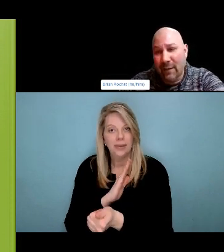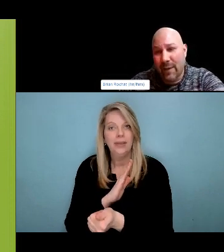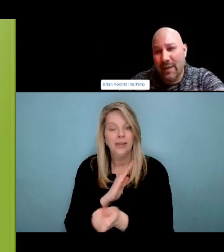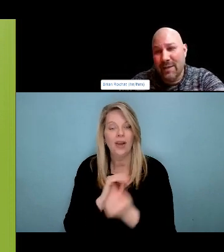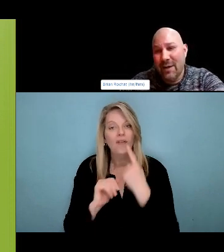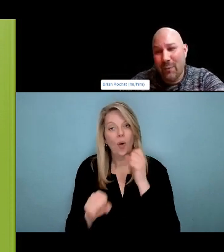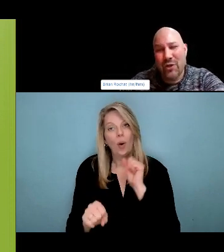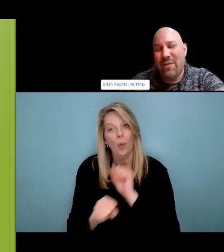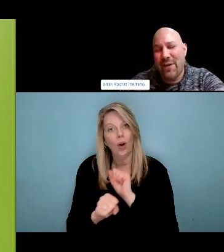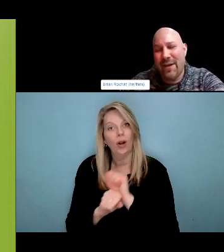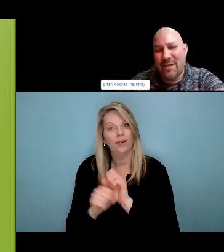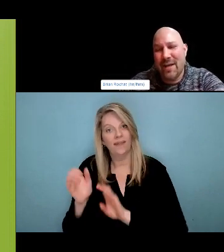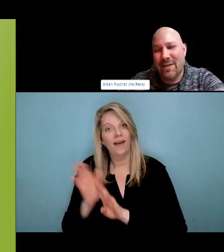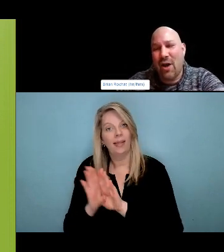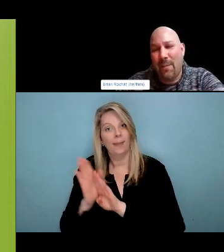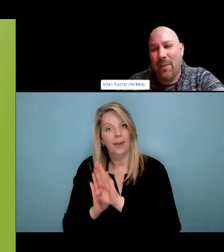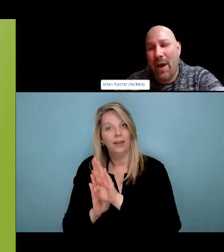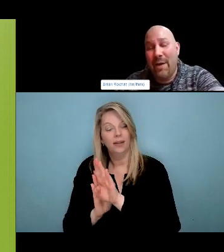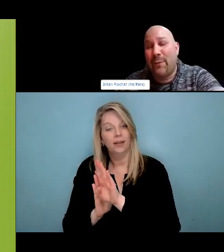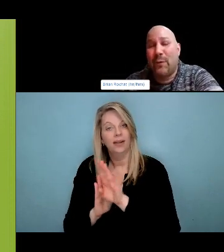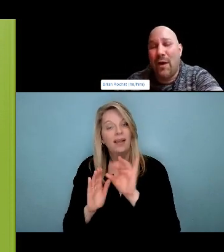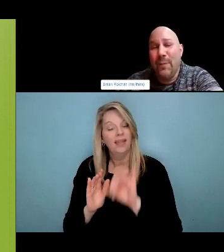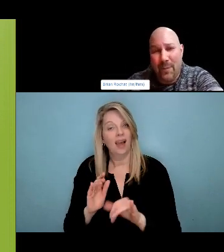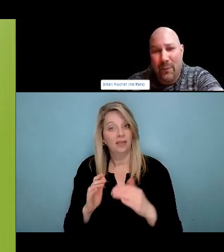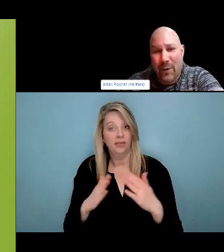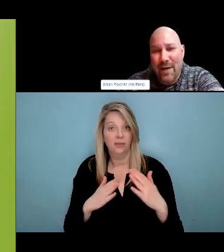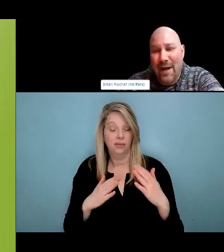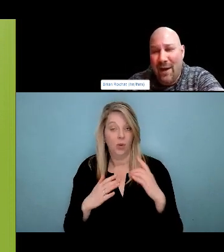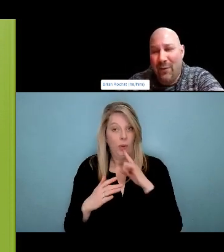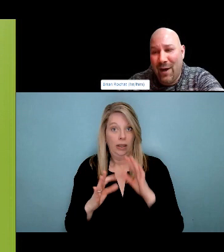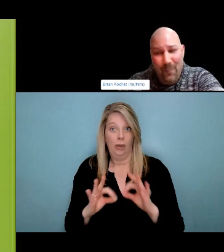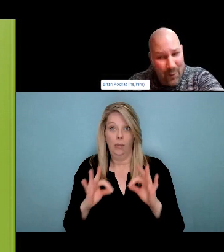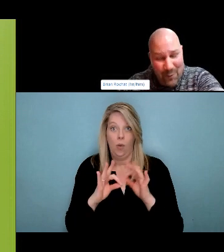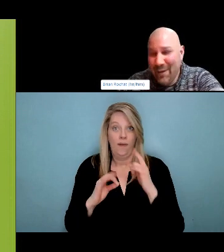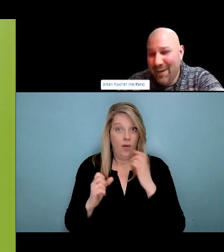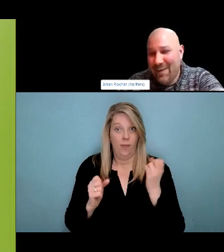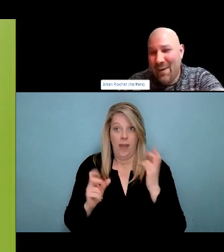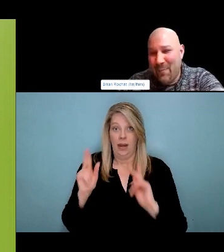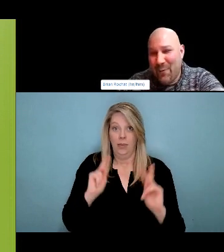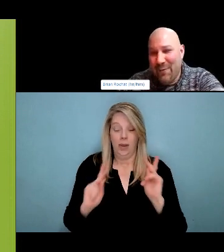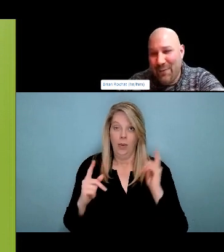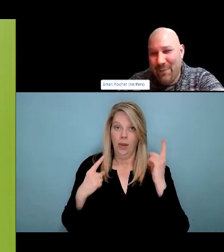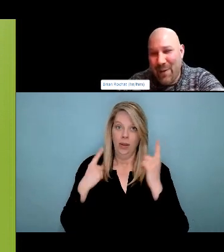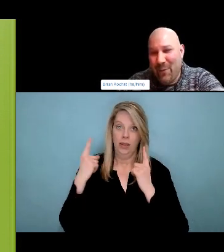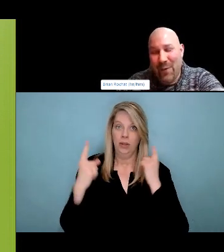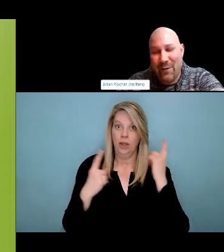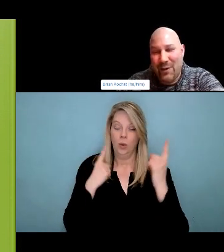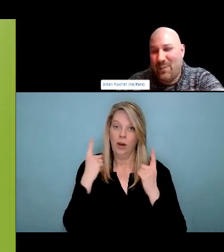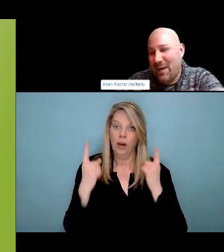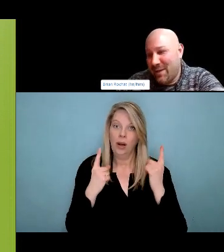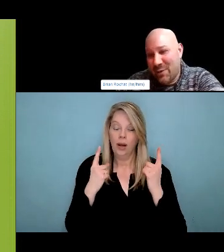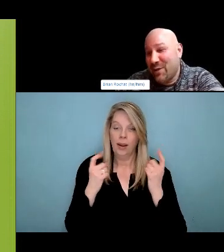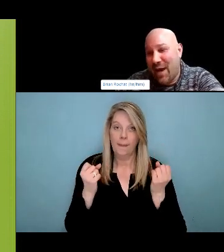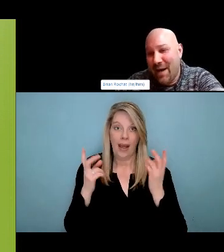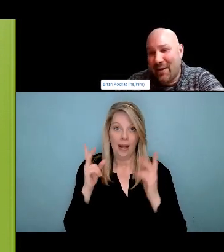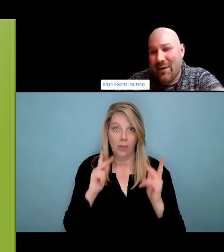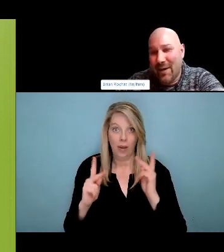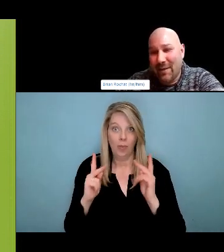specifically about how can we as a city start moving some of our corporate culture towards low or no barrier access. And in particular, the person asking the question